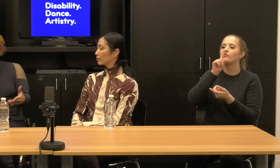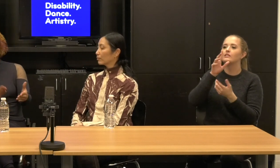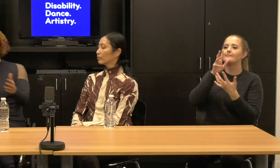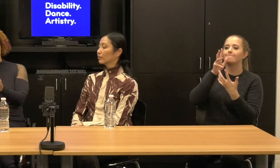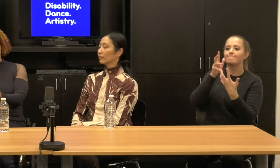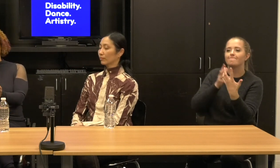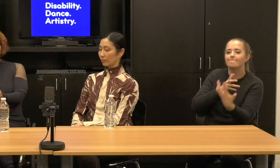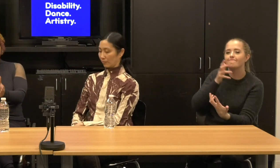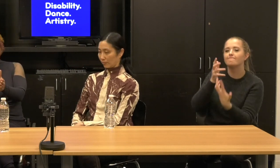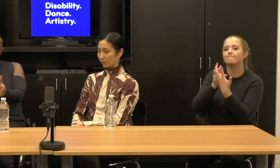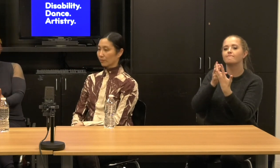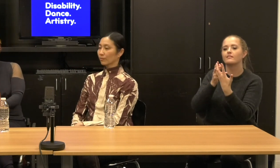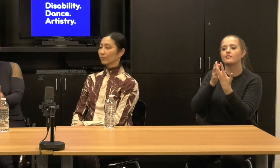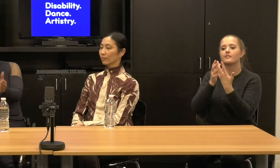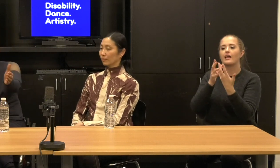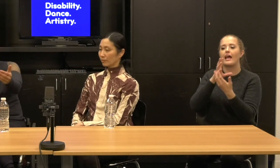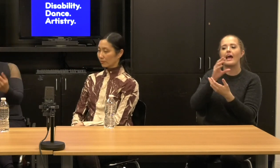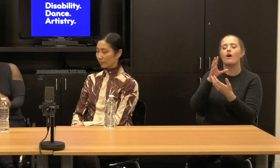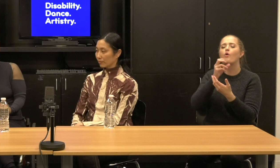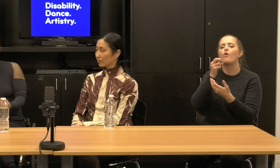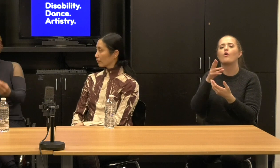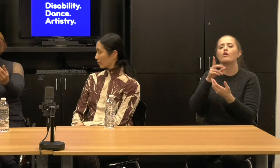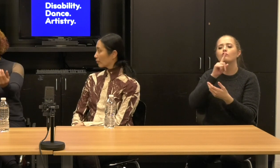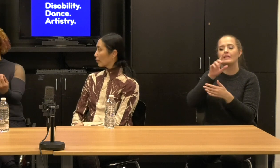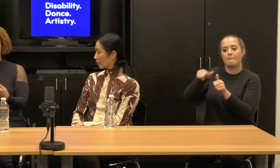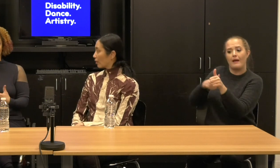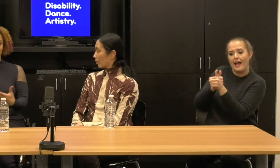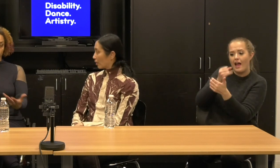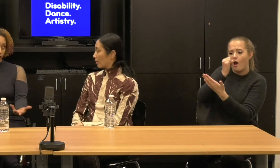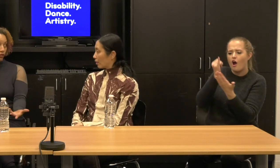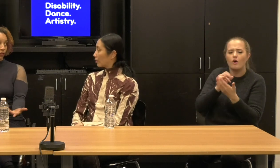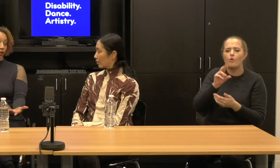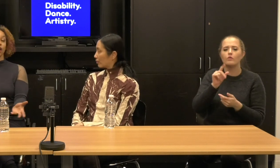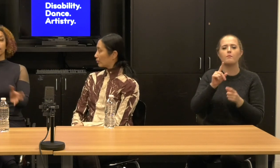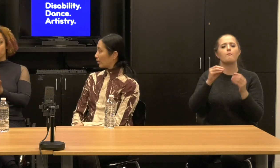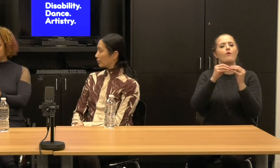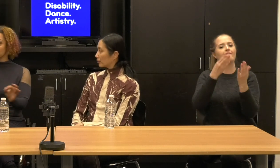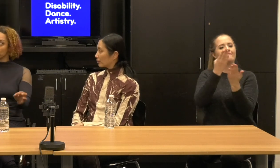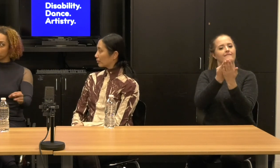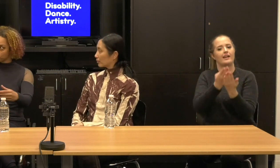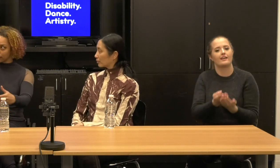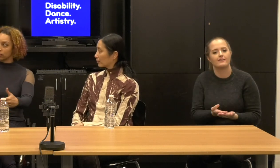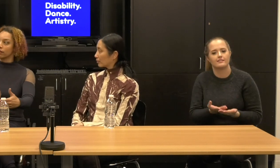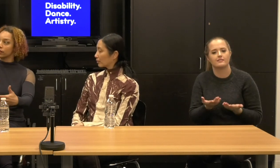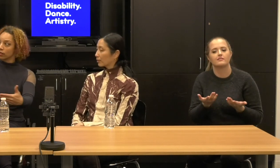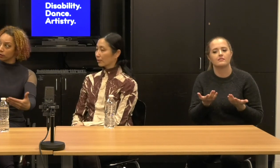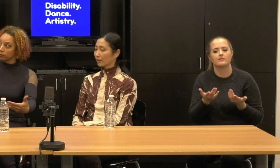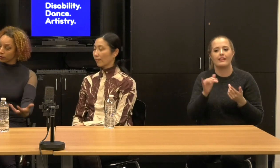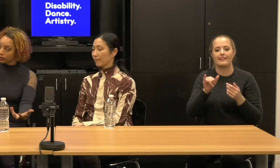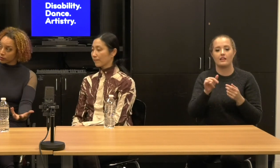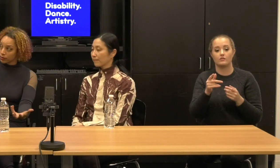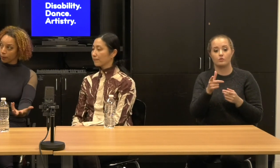It's not a work of art in itself, it's a factual information transfer from a single perspective of a single voice